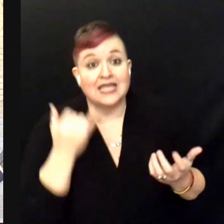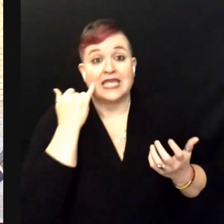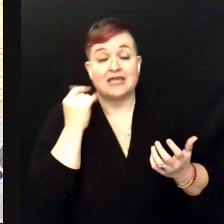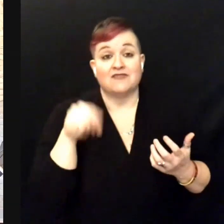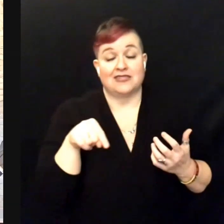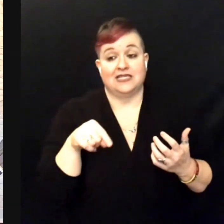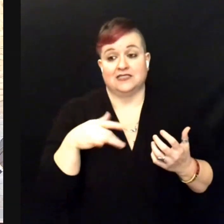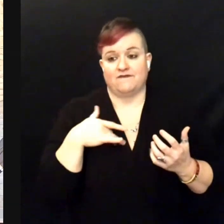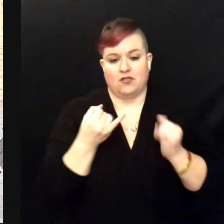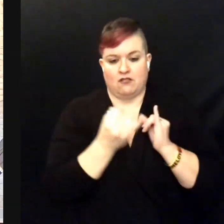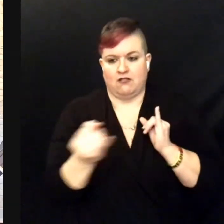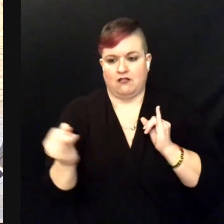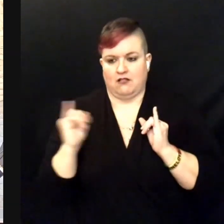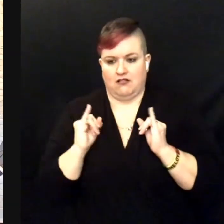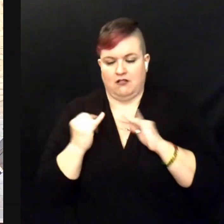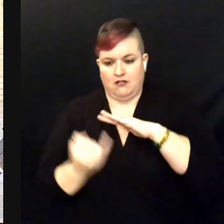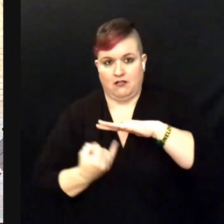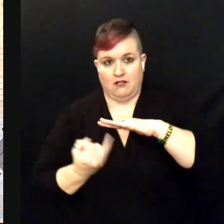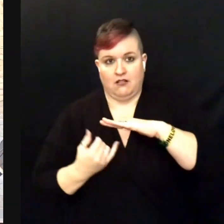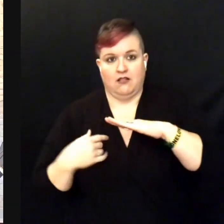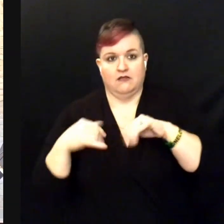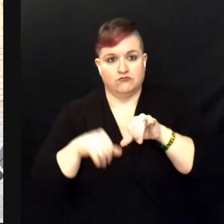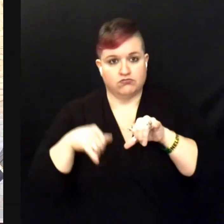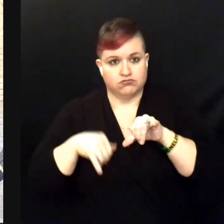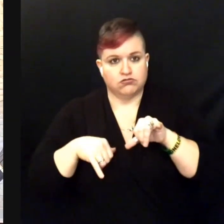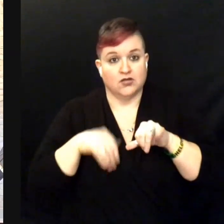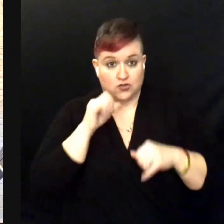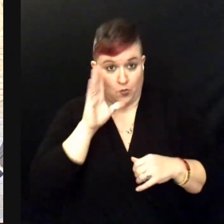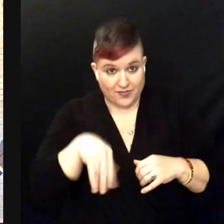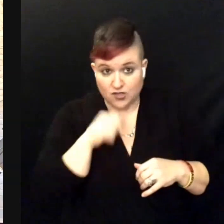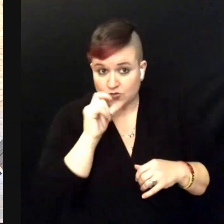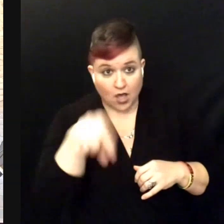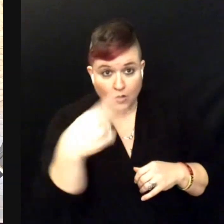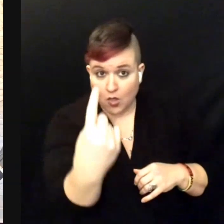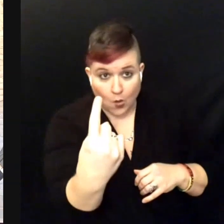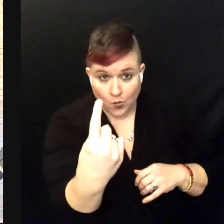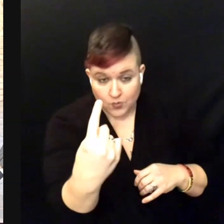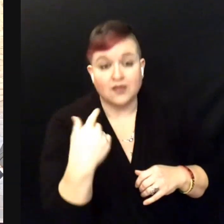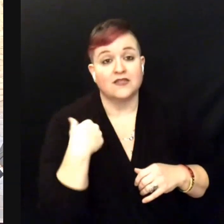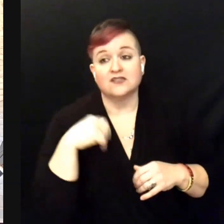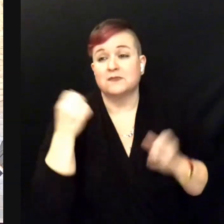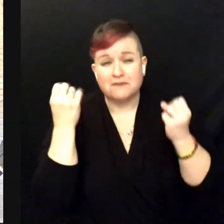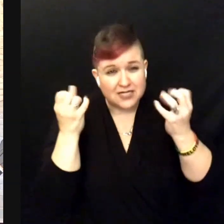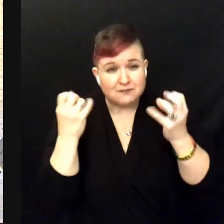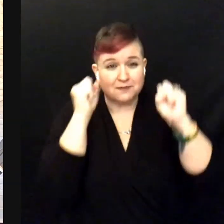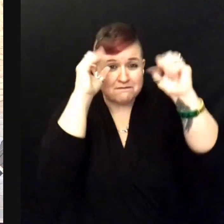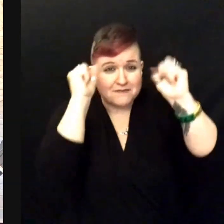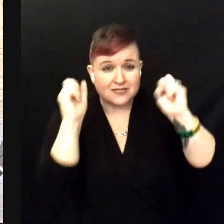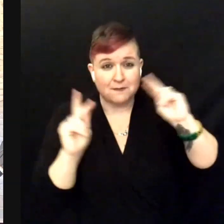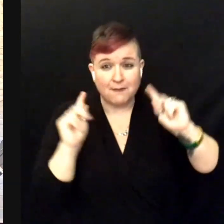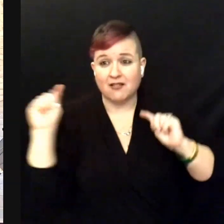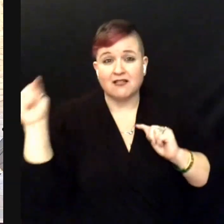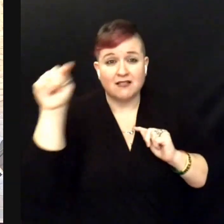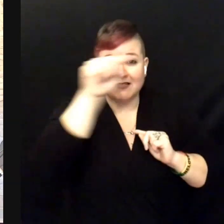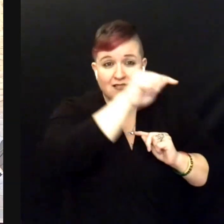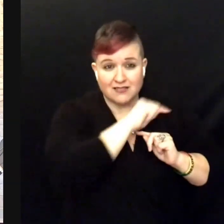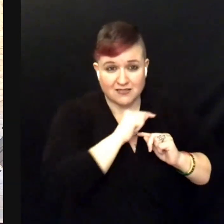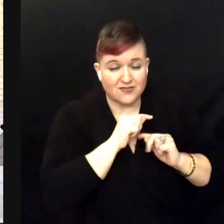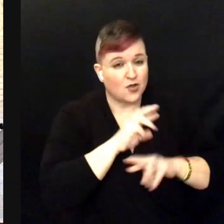if this quarantine has been a struggle for you, know that you're not alone and that there are so many amazing people out there who are ready to cheer you on